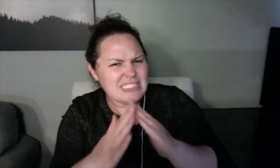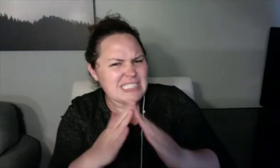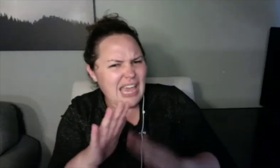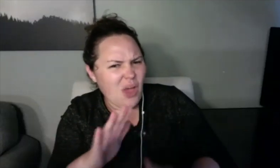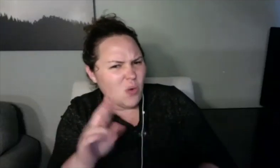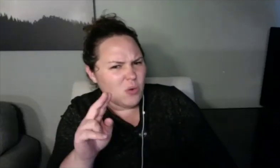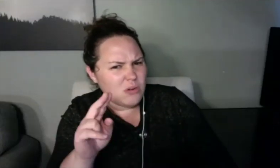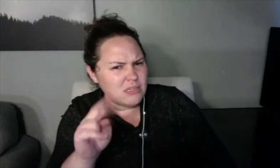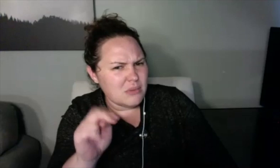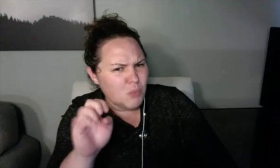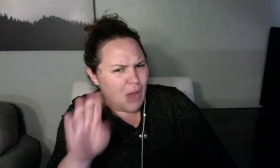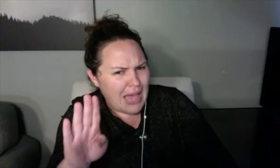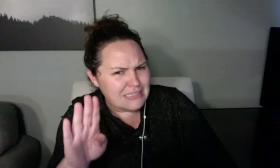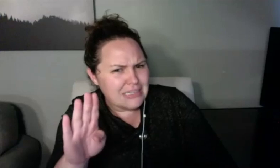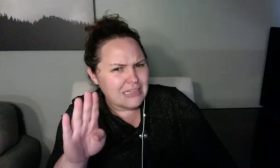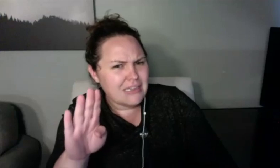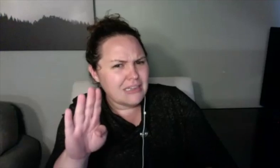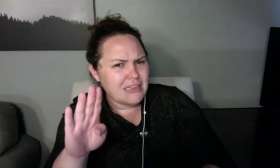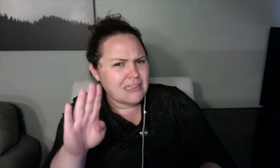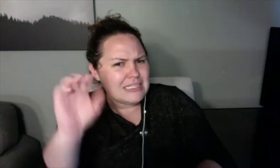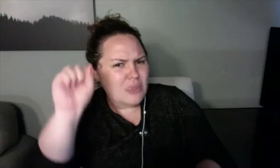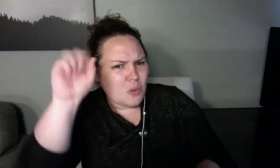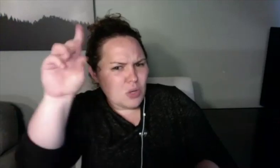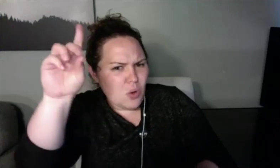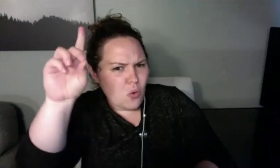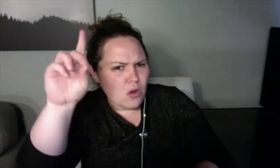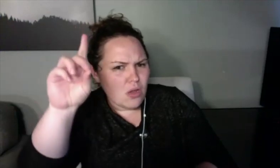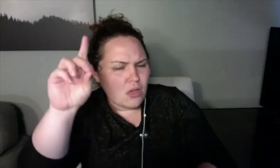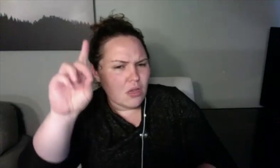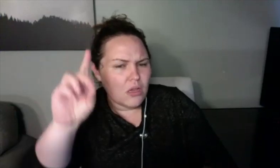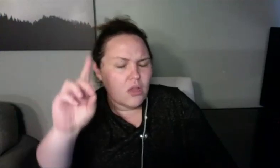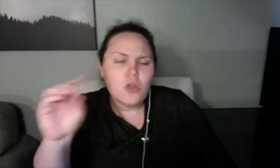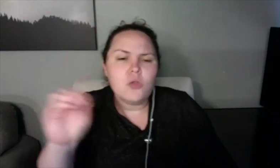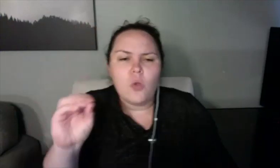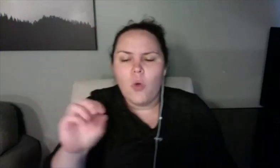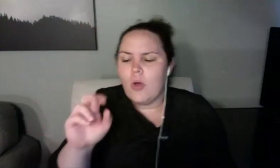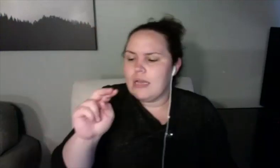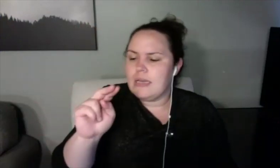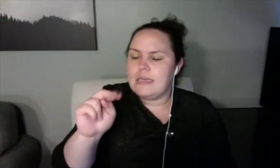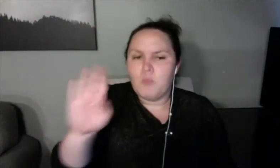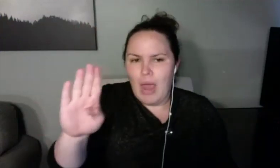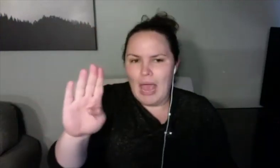They make your hands get all black with graphite. I hate pencil sharpeners.